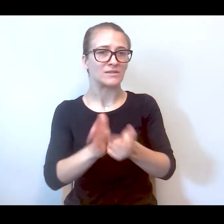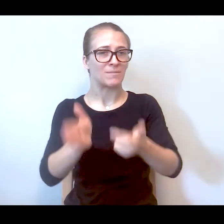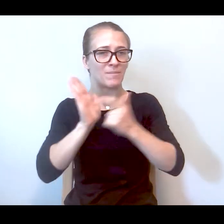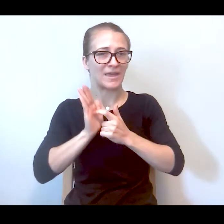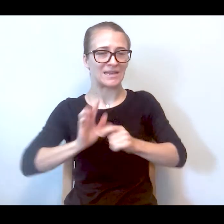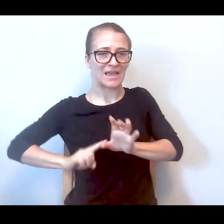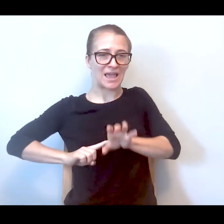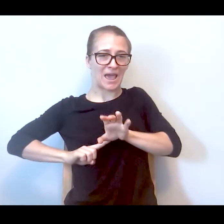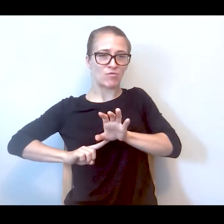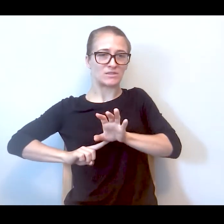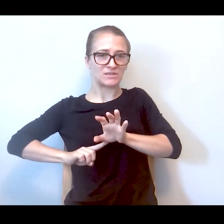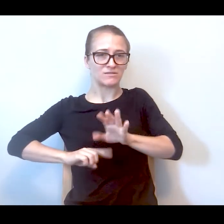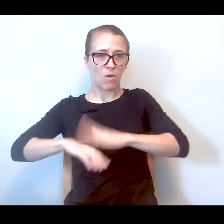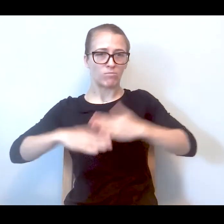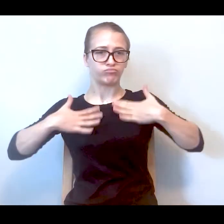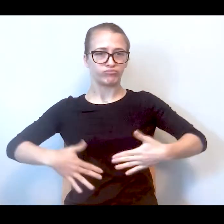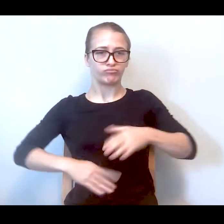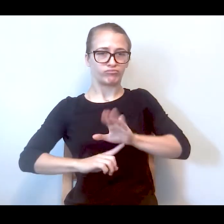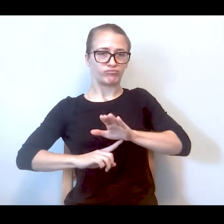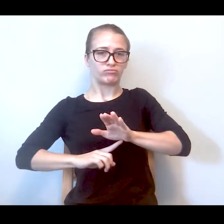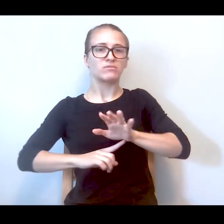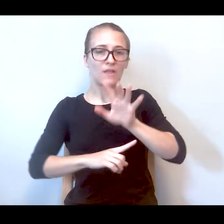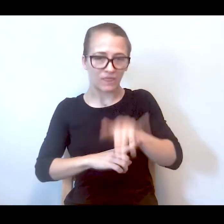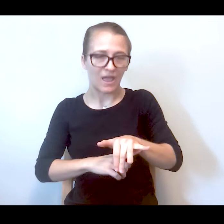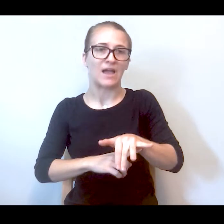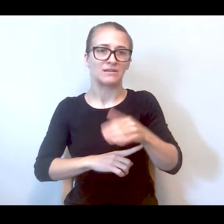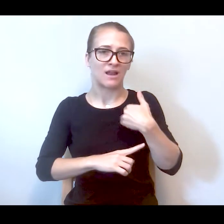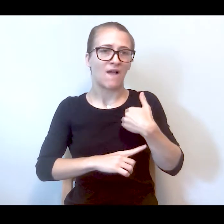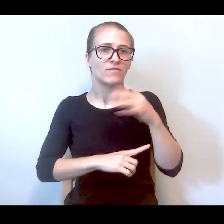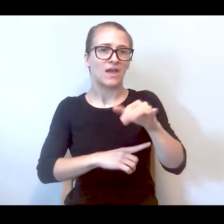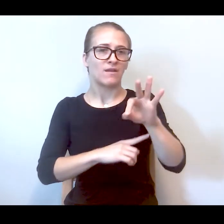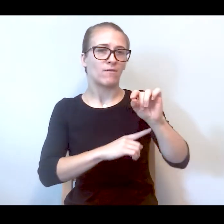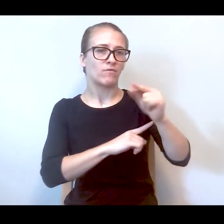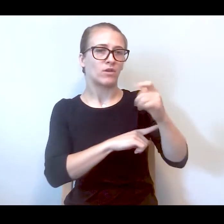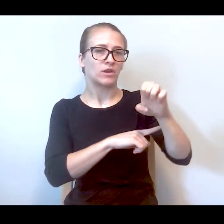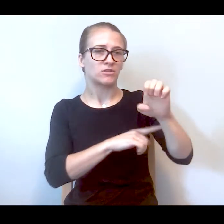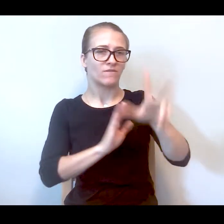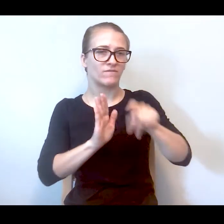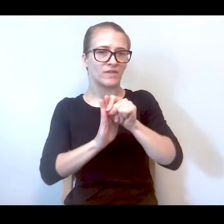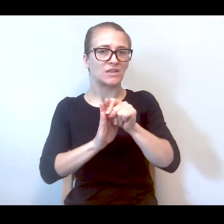law mandating body-worn cameras. They were